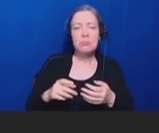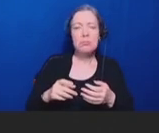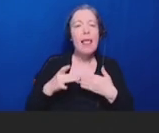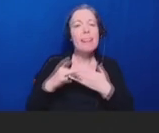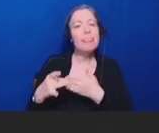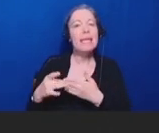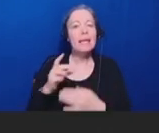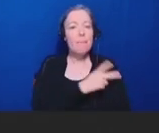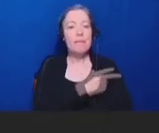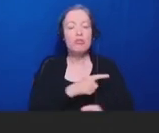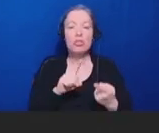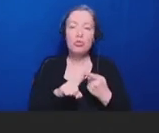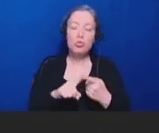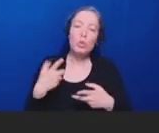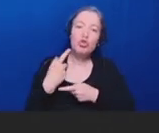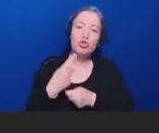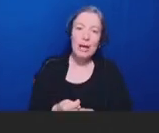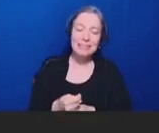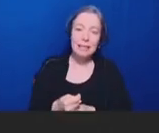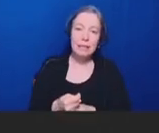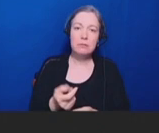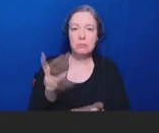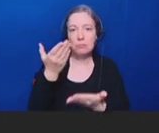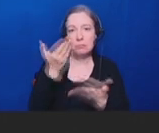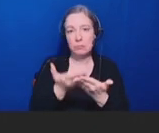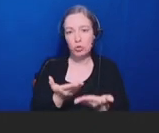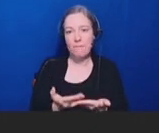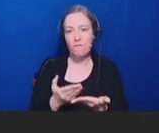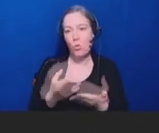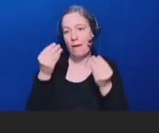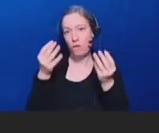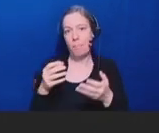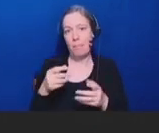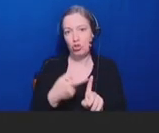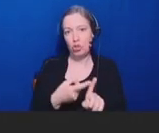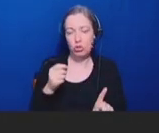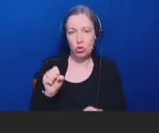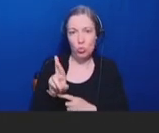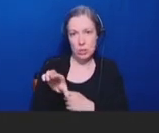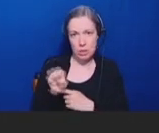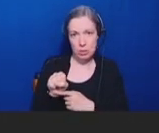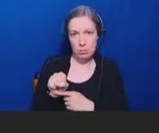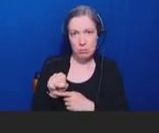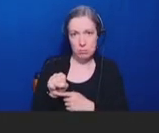information sources that they trust, and this is the key piece here. So, as we've talked